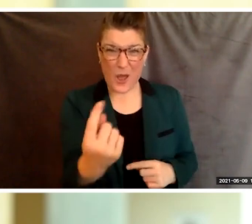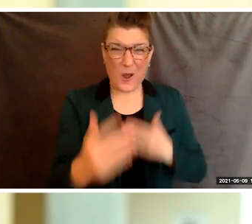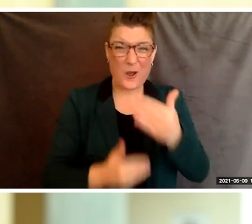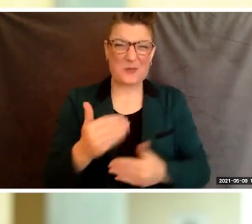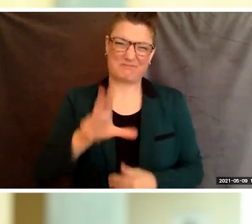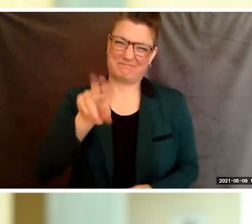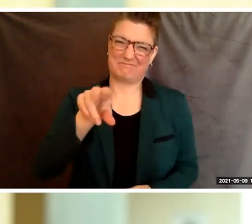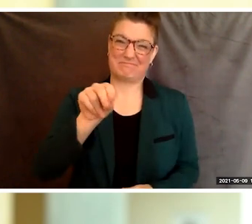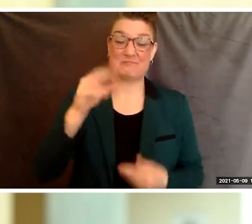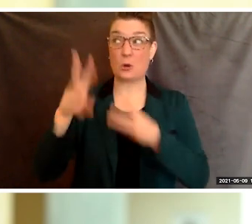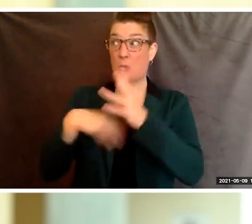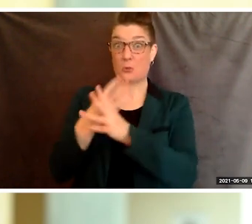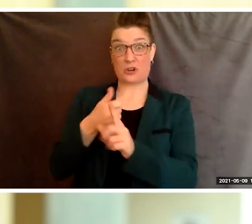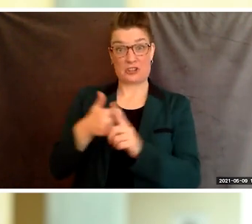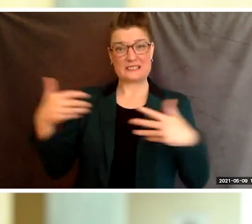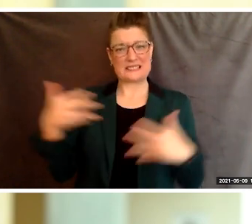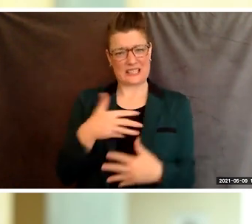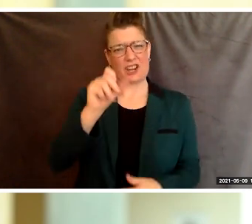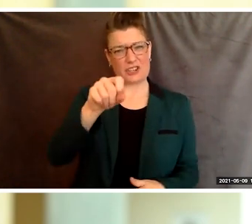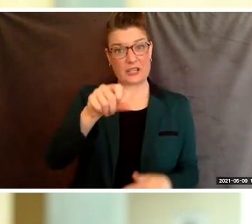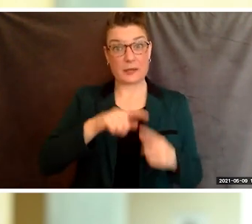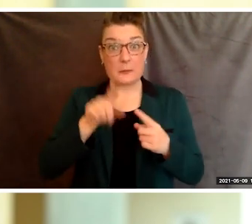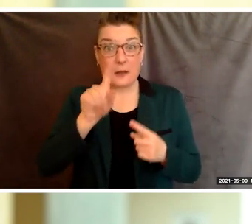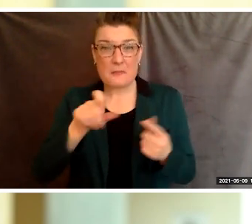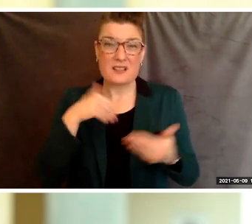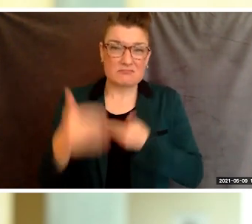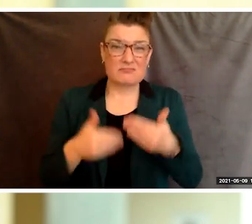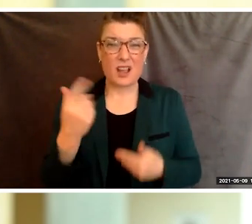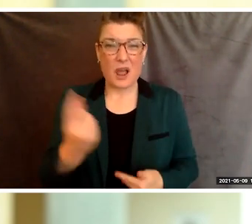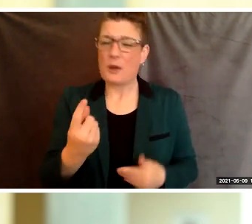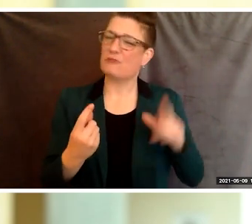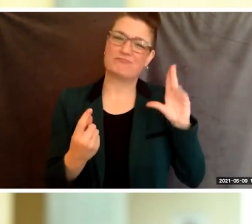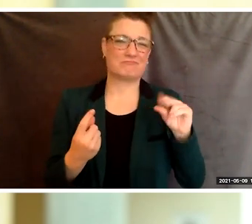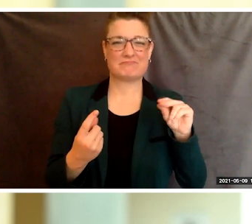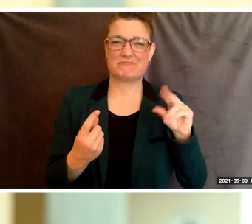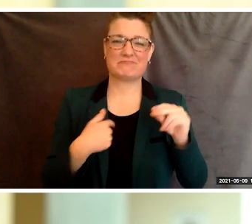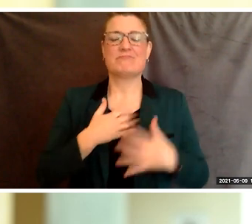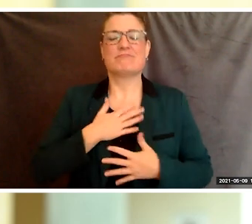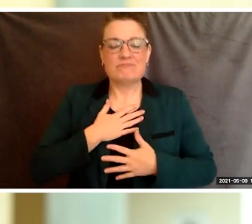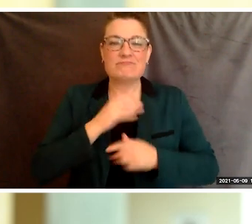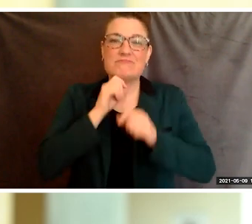but you do not have to face it alone. I'm so blessed to have my family that has been there